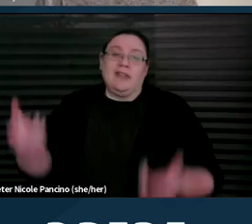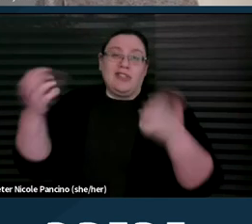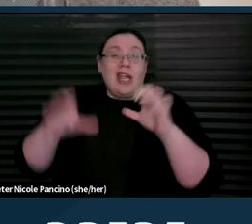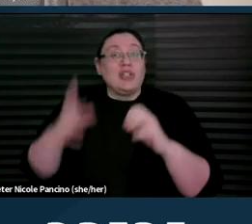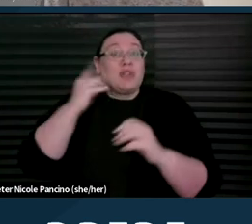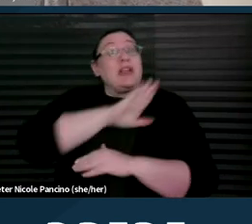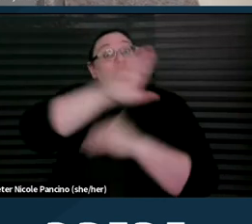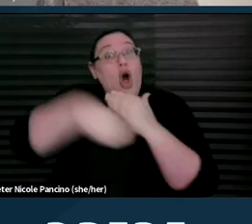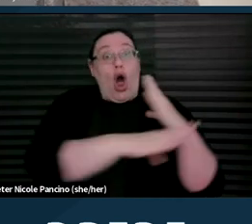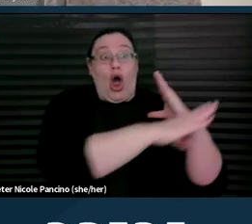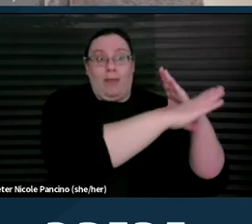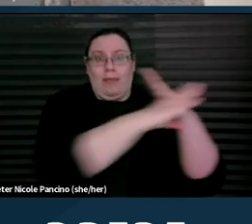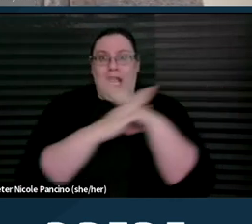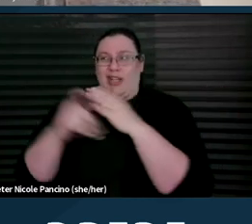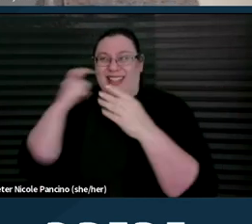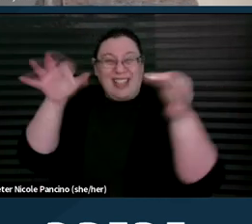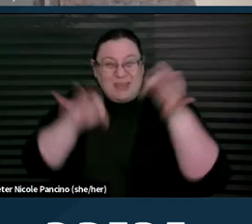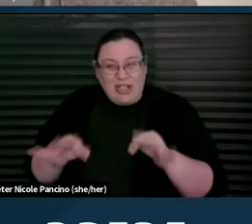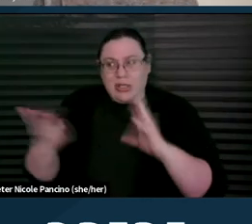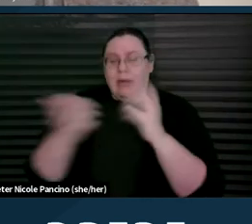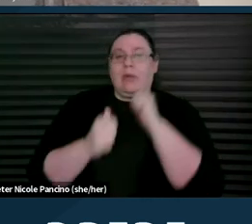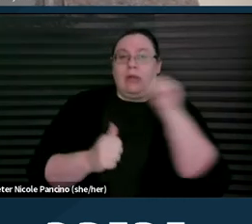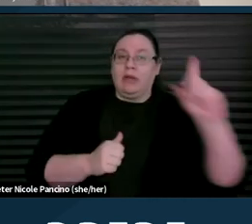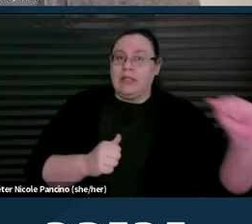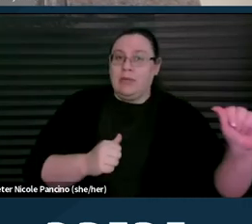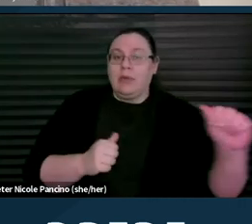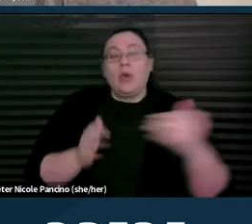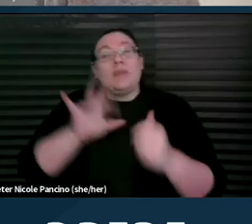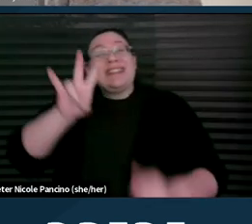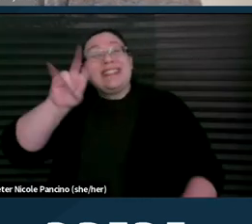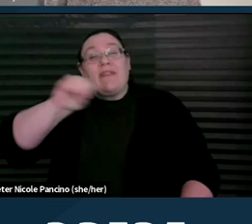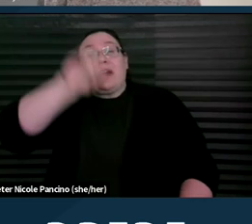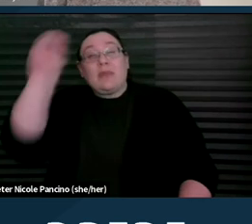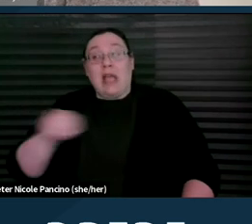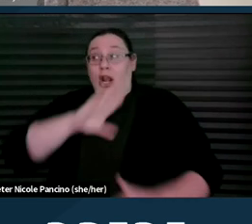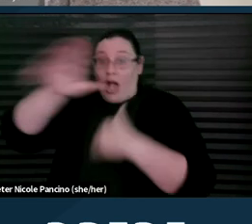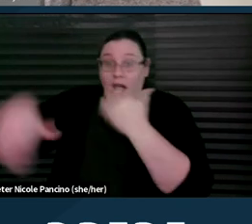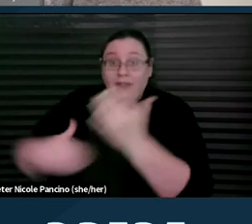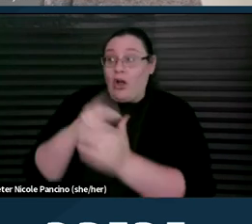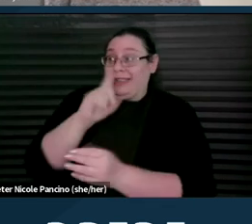than non-disabled people. So nearly 70% of all disabled participants had experienced